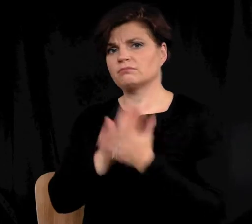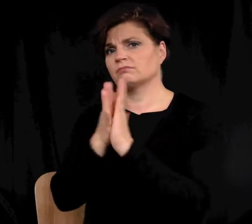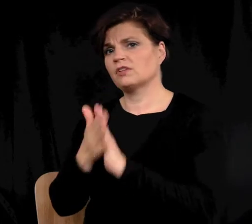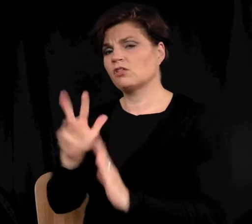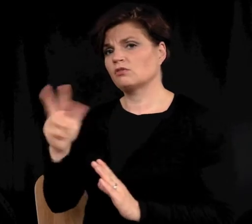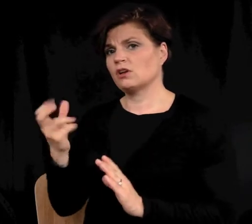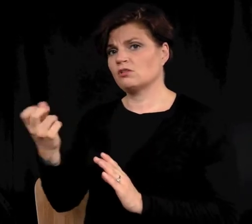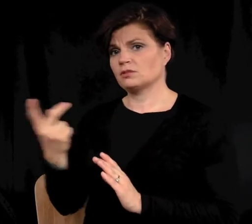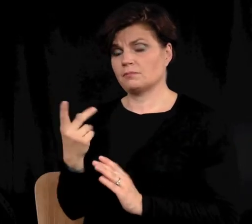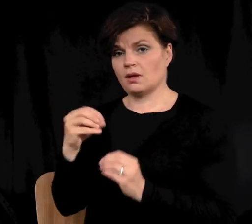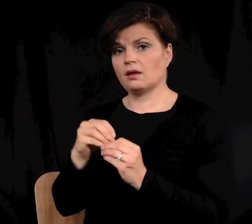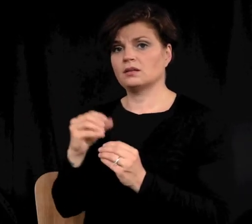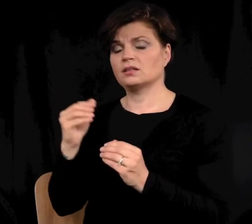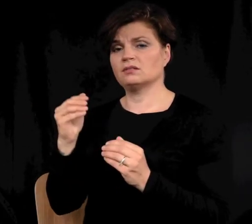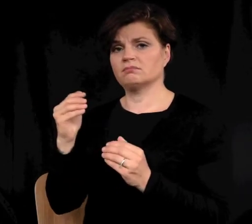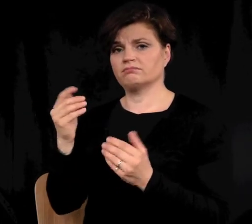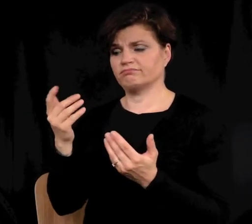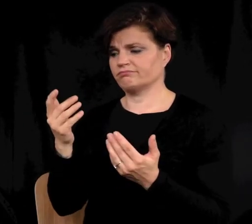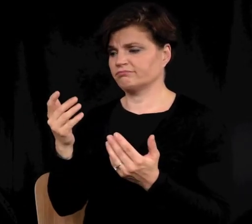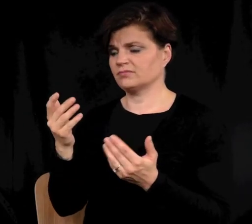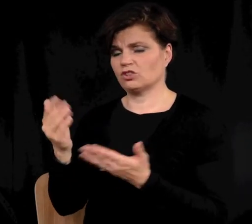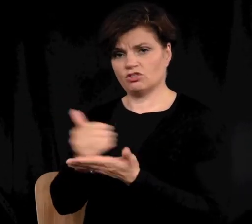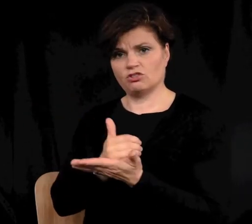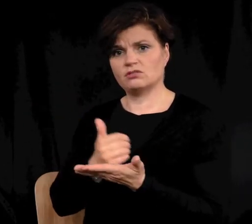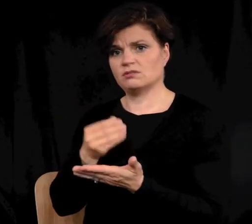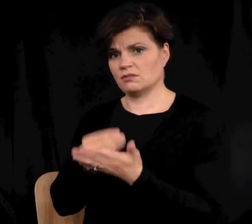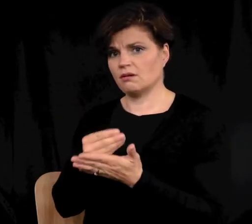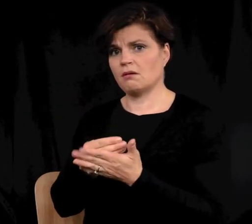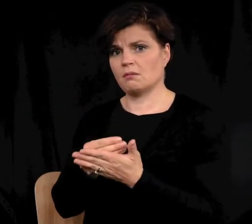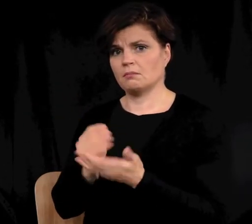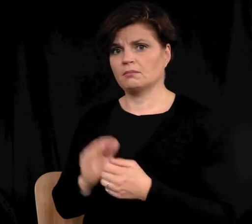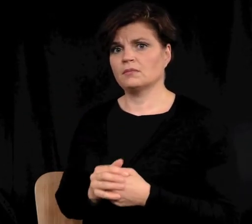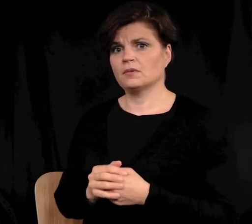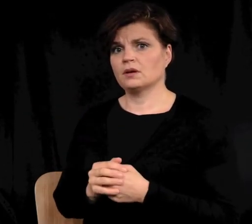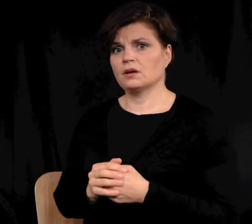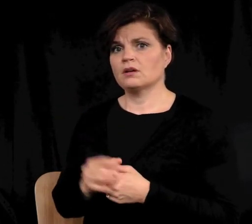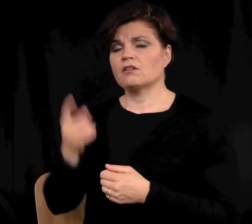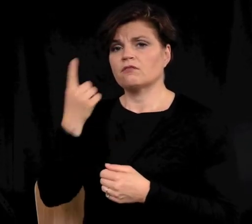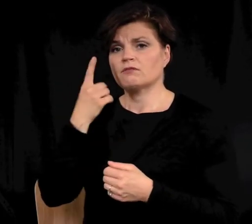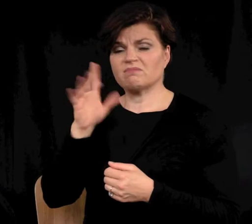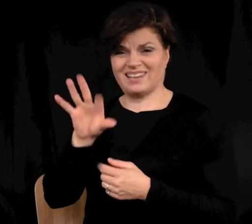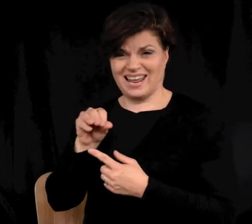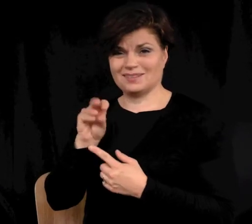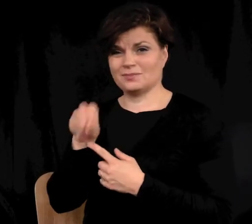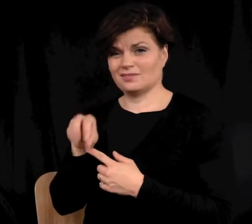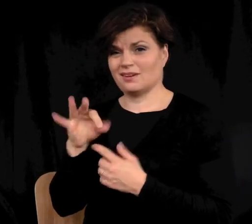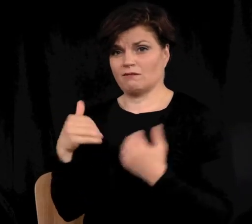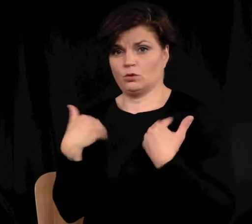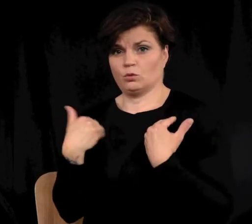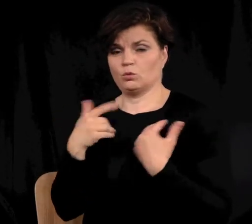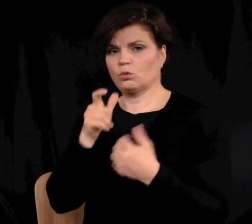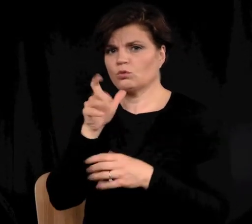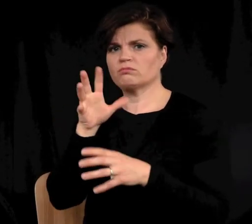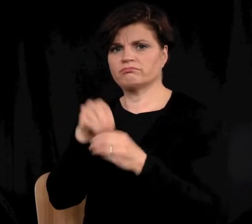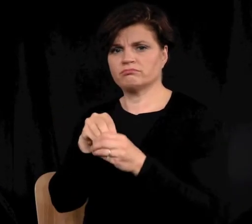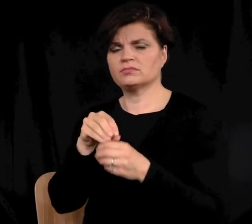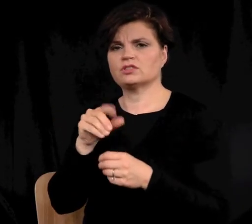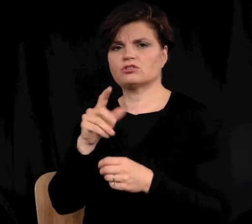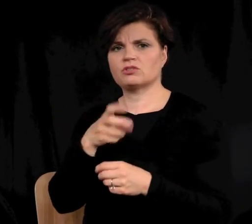became $3 back in earned income. 90% of youth who received